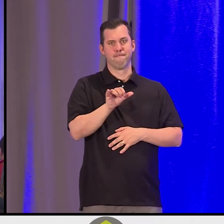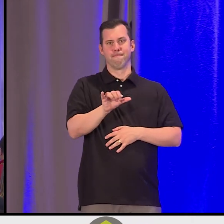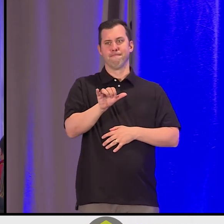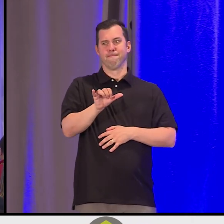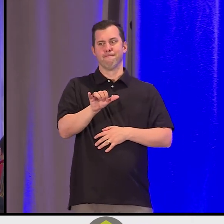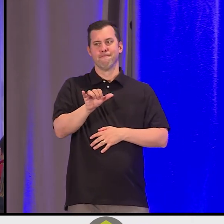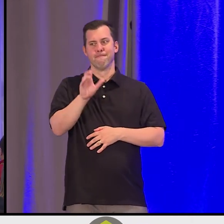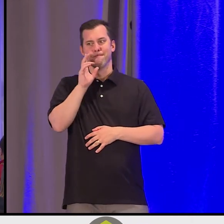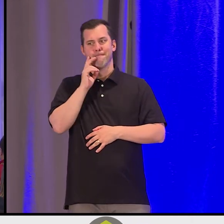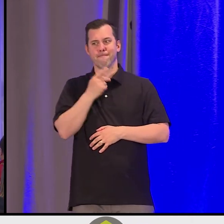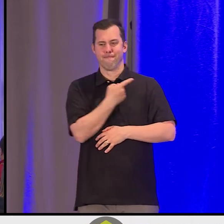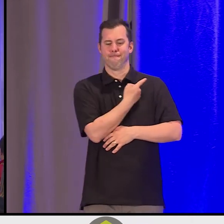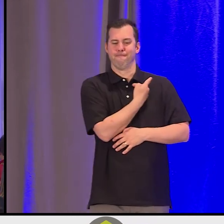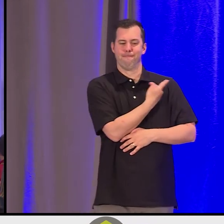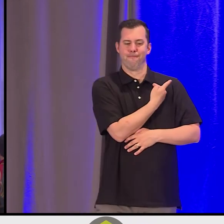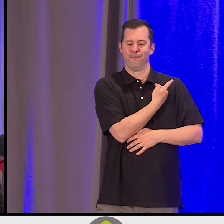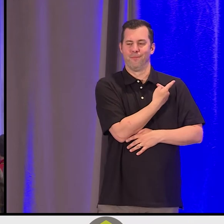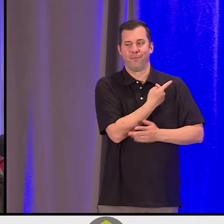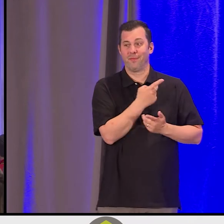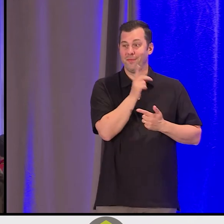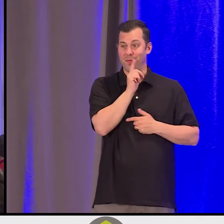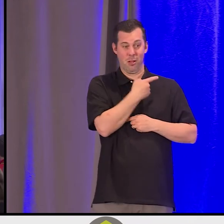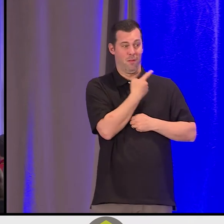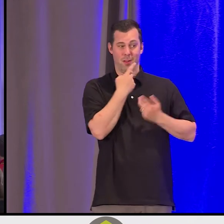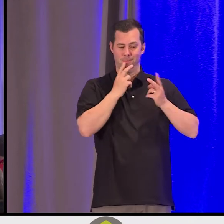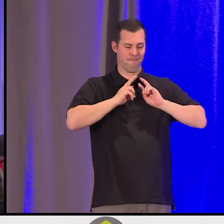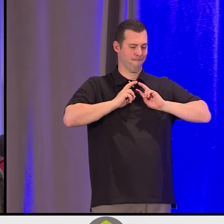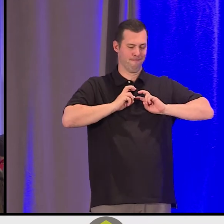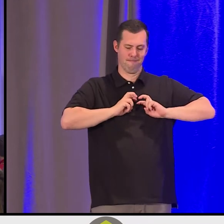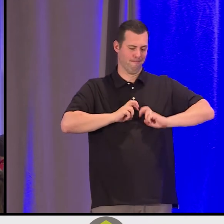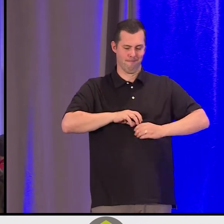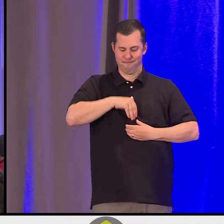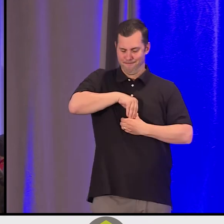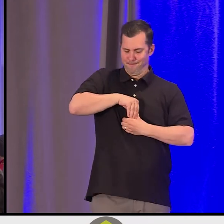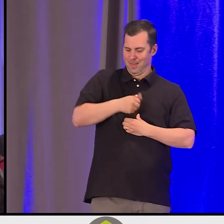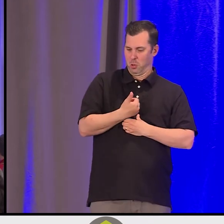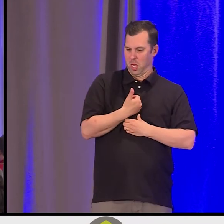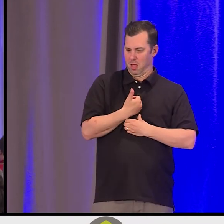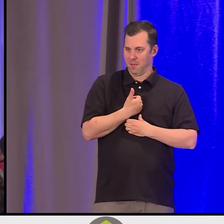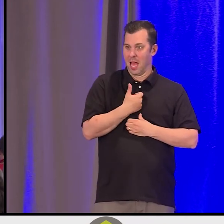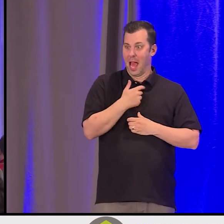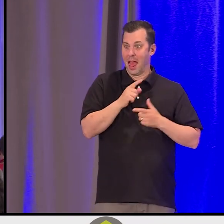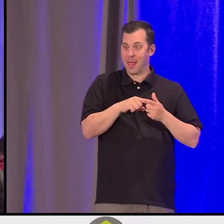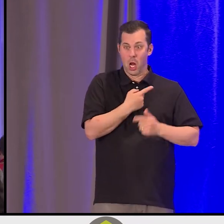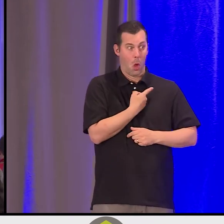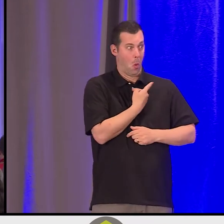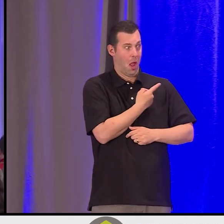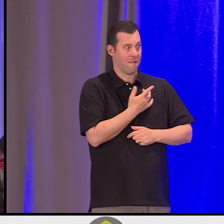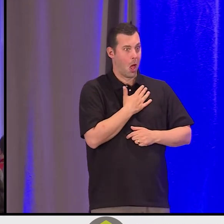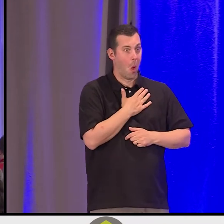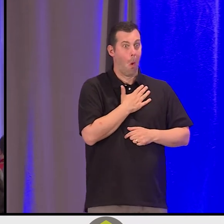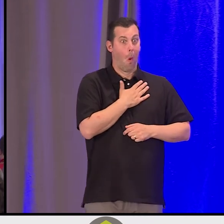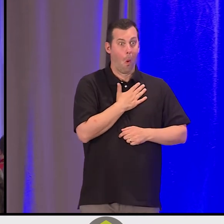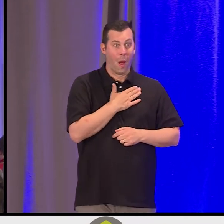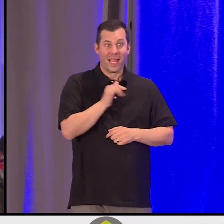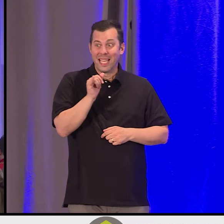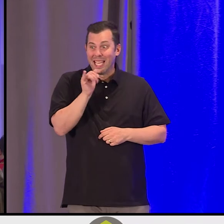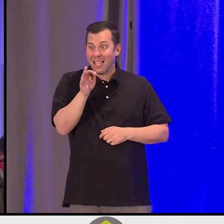first just doing an internal journey, and then getting so excited and saying If we can spark just a little bit of curiosity,